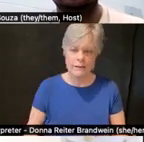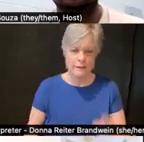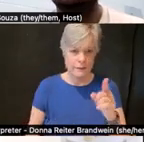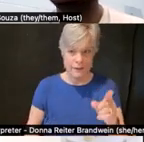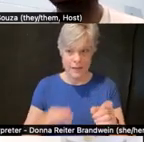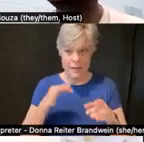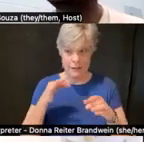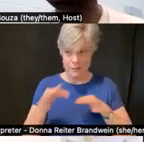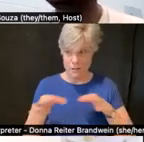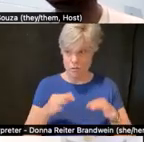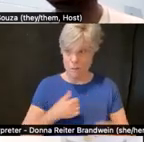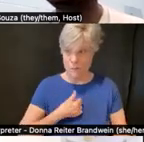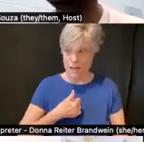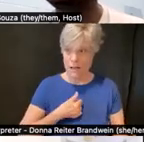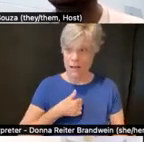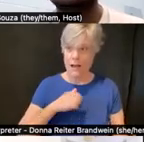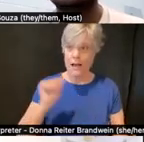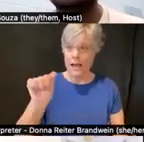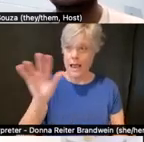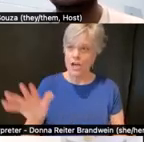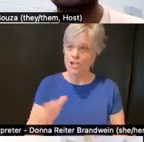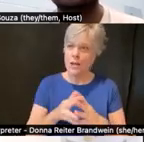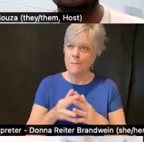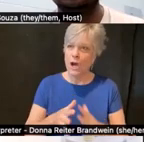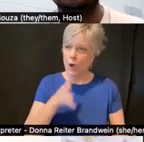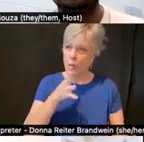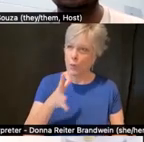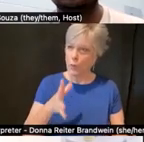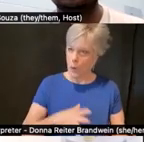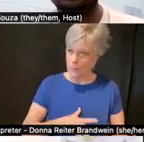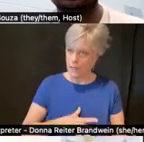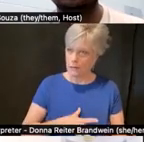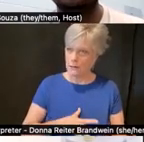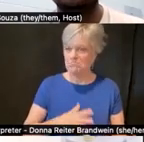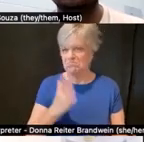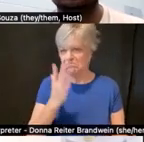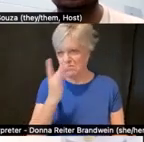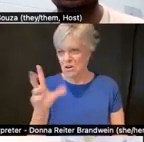I am an Asian American woman in my early 30s.